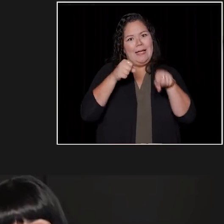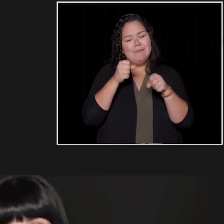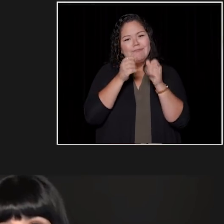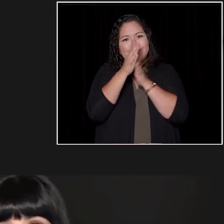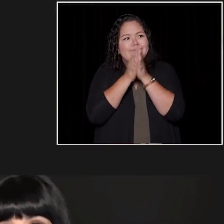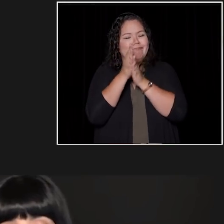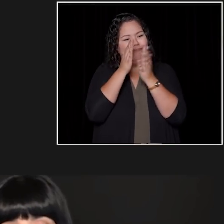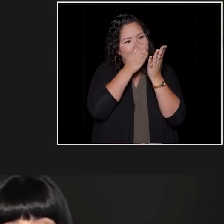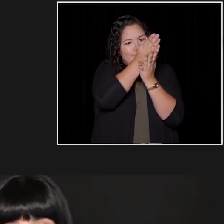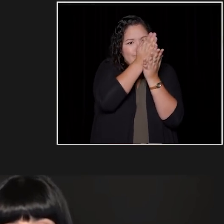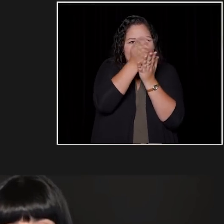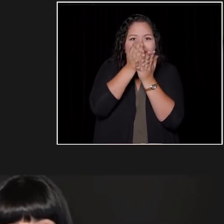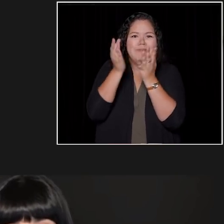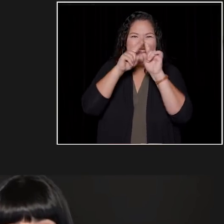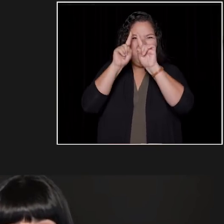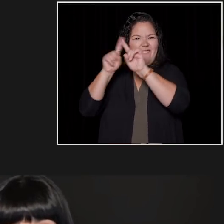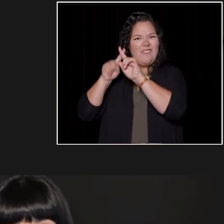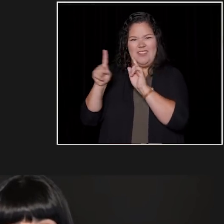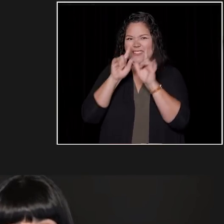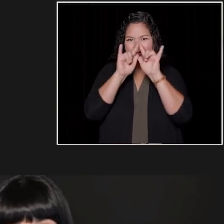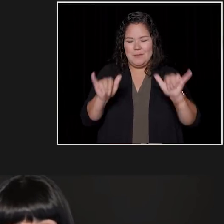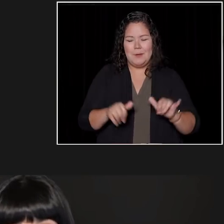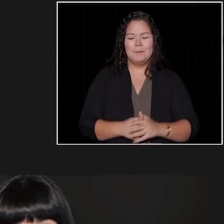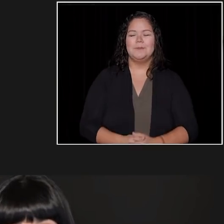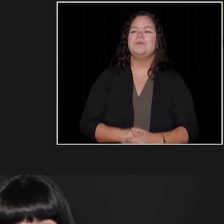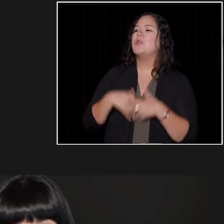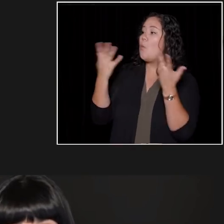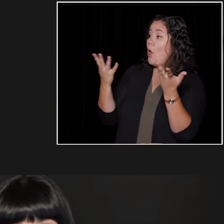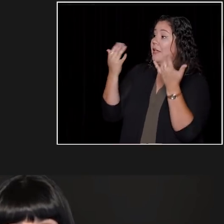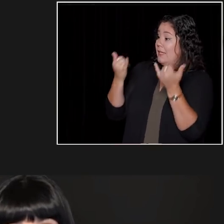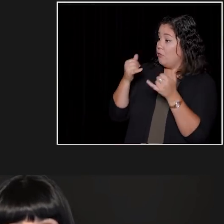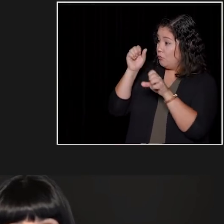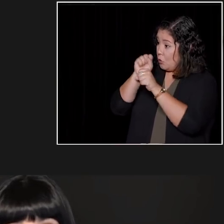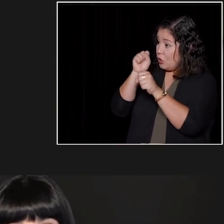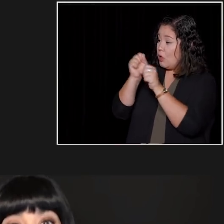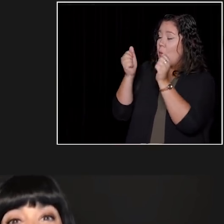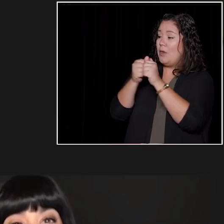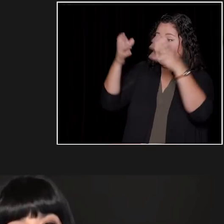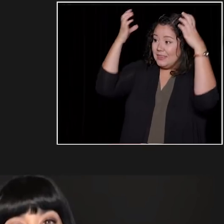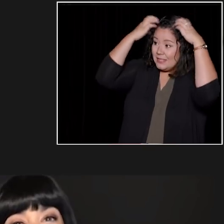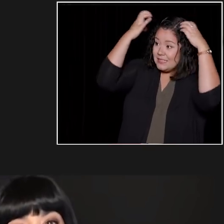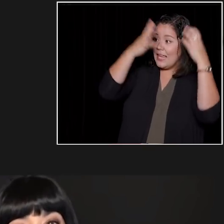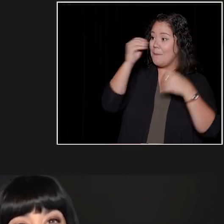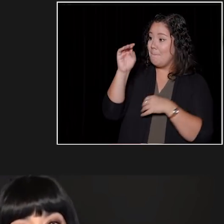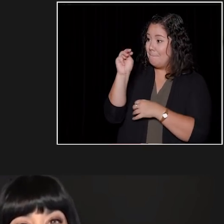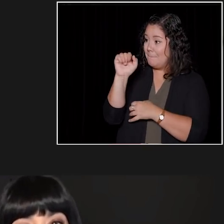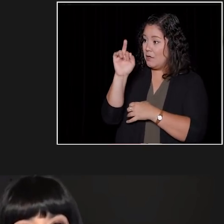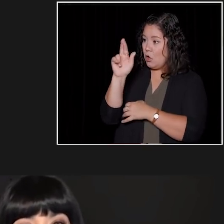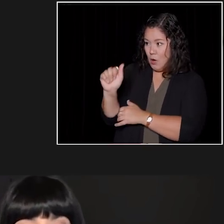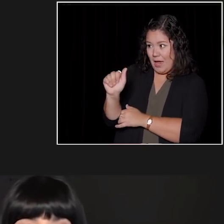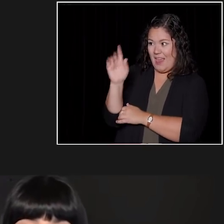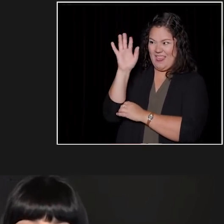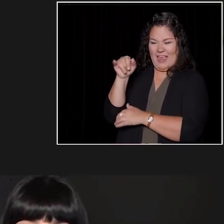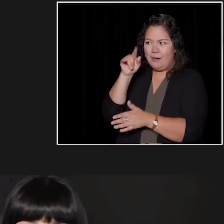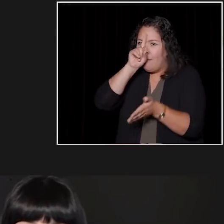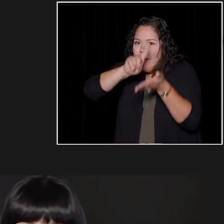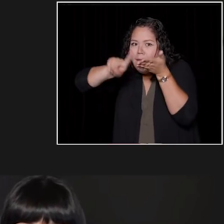Recently, we've seen that you are working with Disney in Mira, The Royal Detective, which is one of the few Disney shows